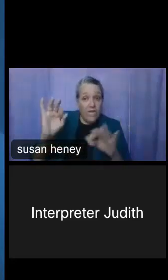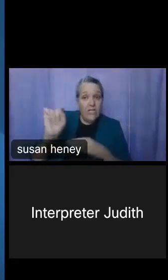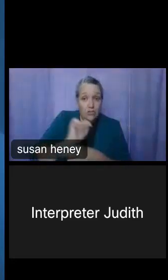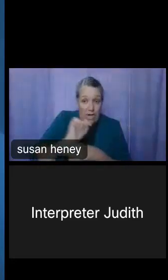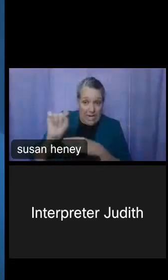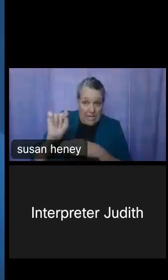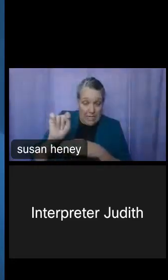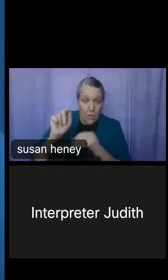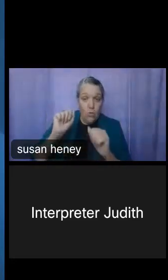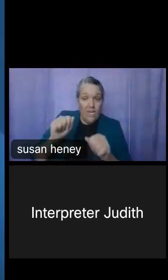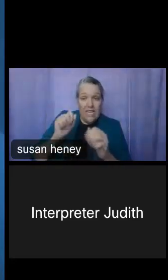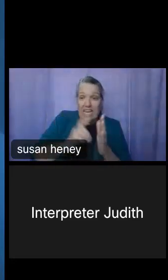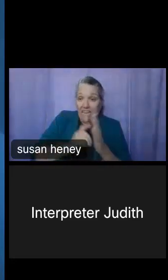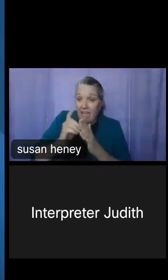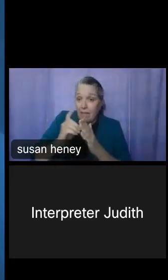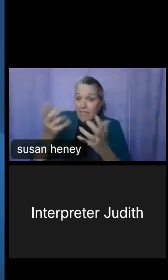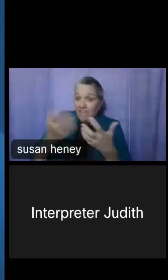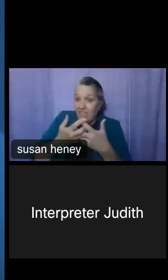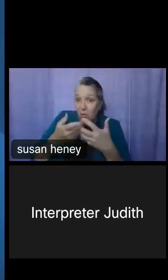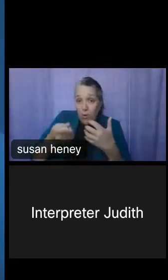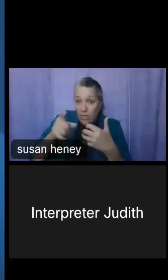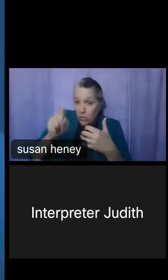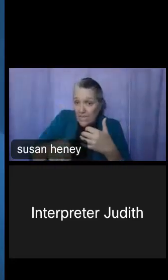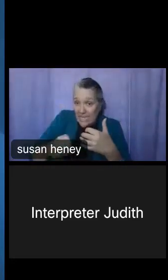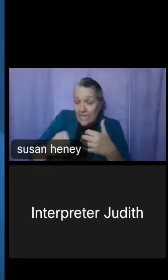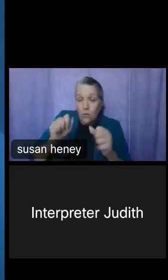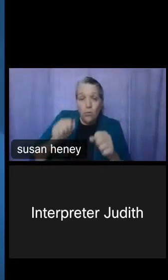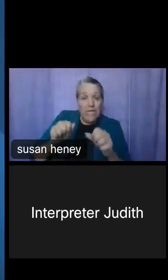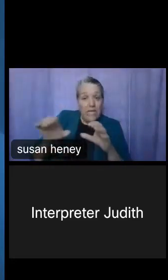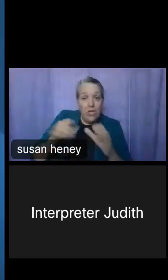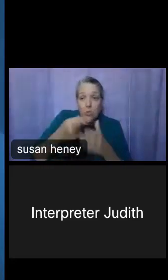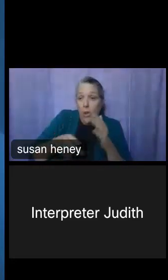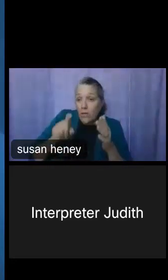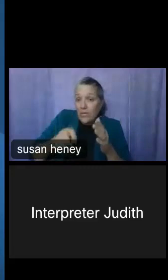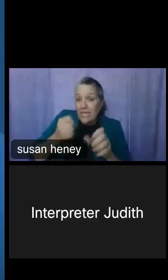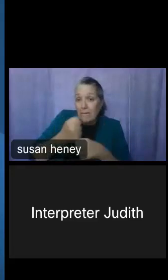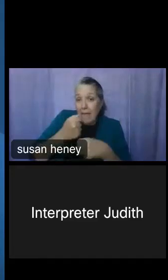you need, we can work to make it more accessible, and we, you know, we know that this was not